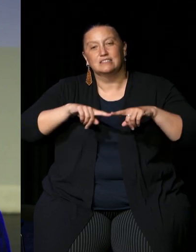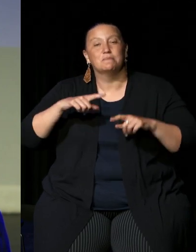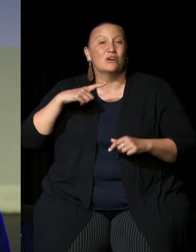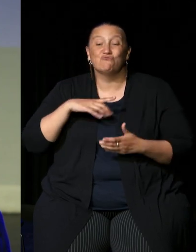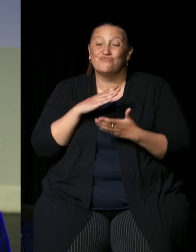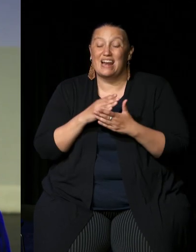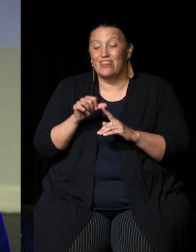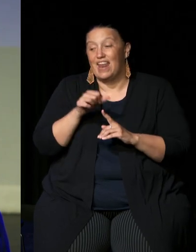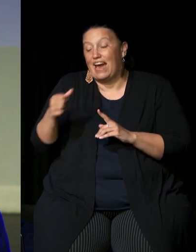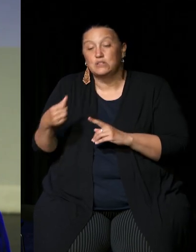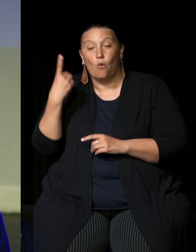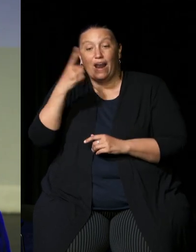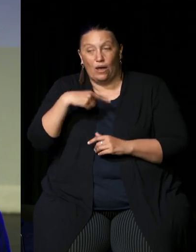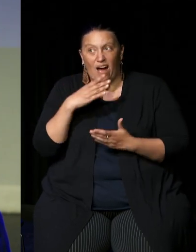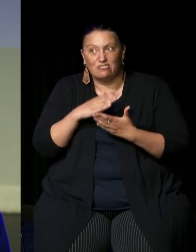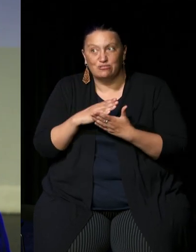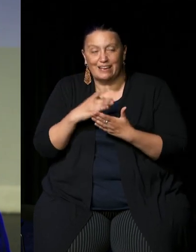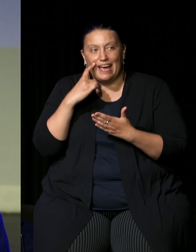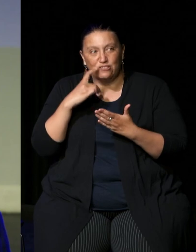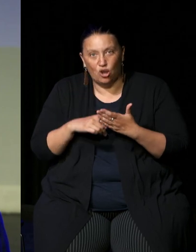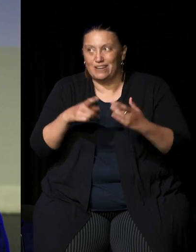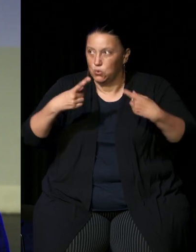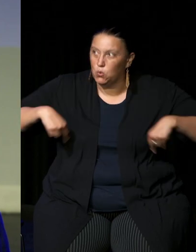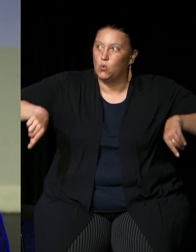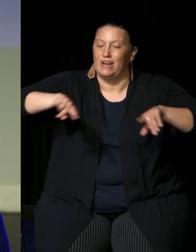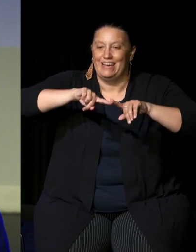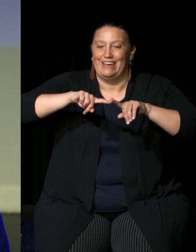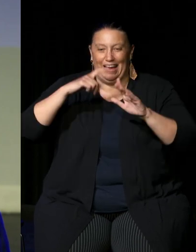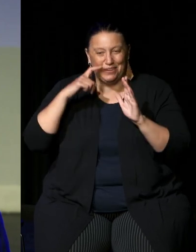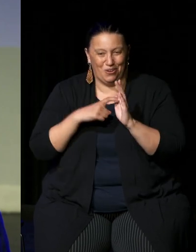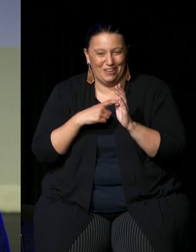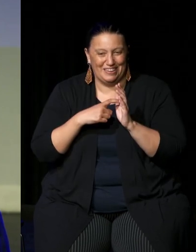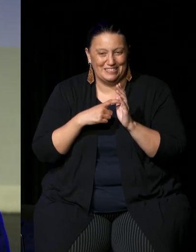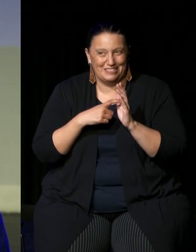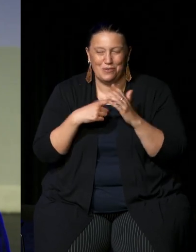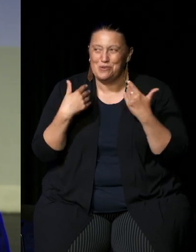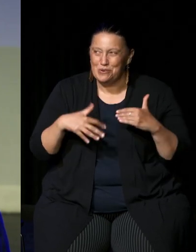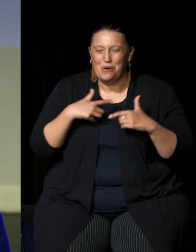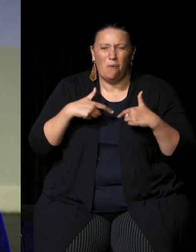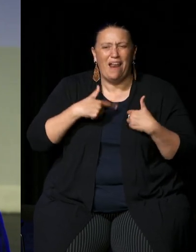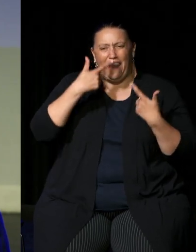the next hour is an acknowledgment by all of us that we are fortunate enough to live in a